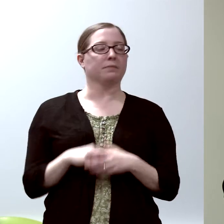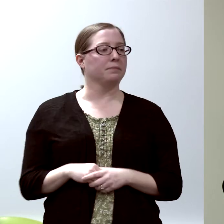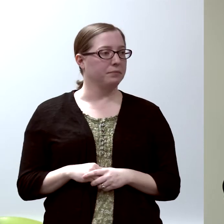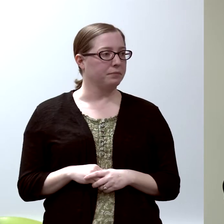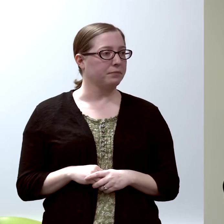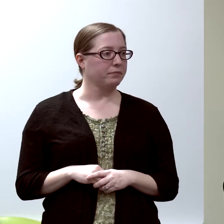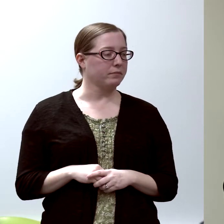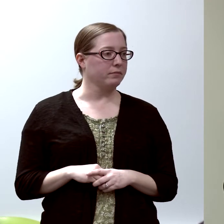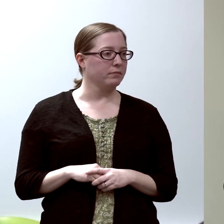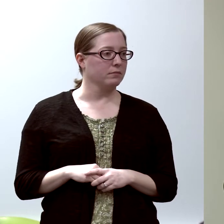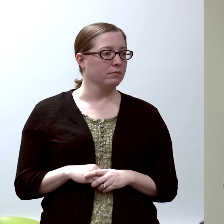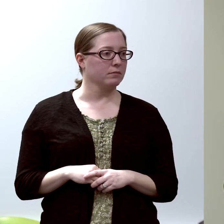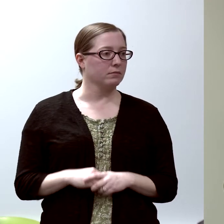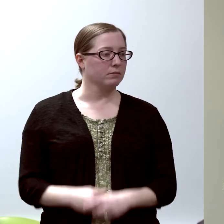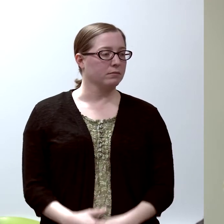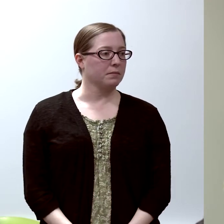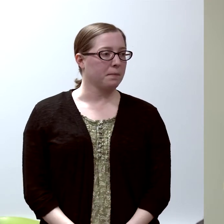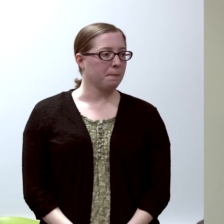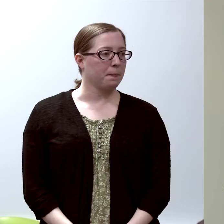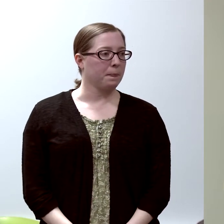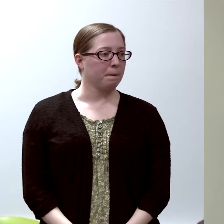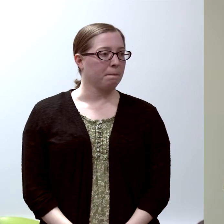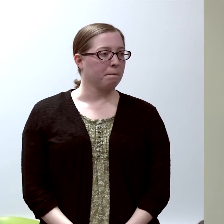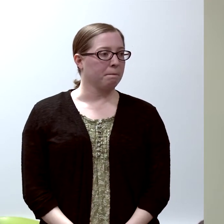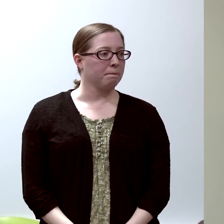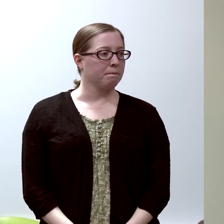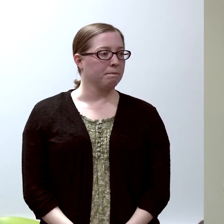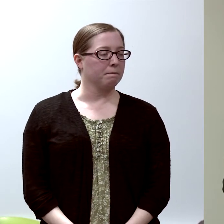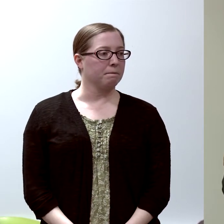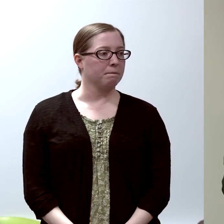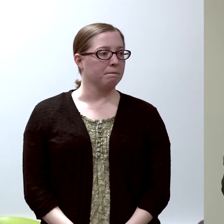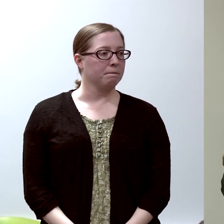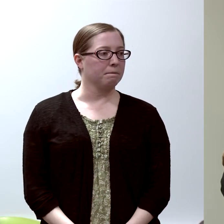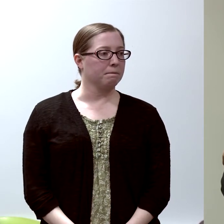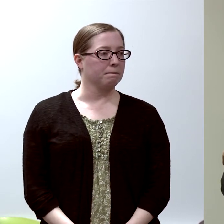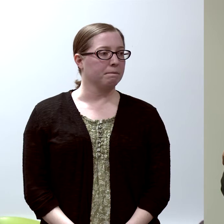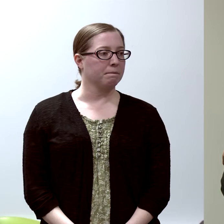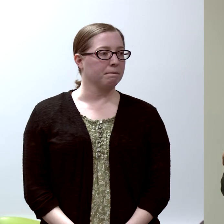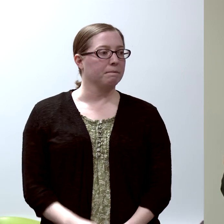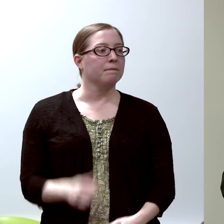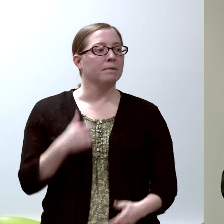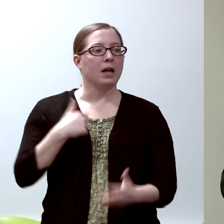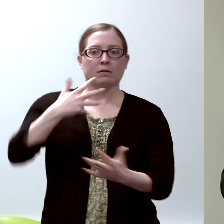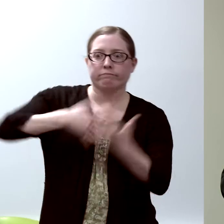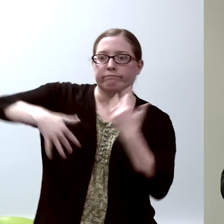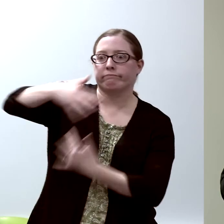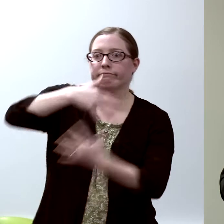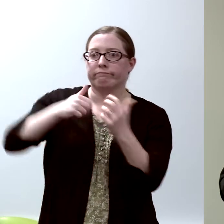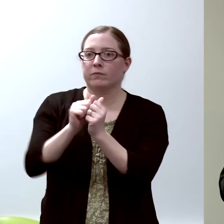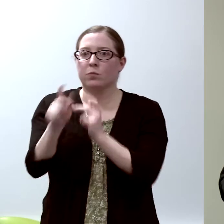and got to be surrounded by people who not only were doing medicine,